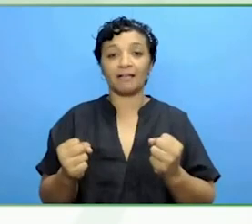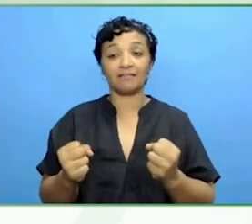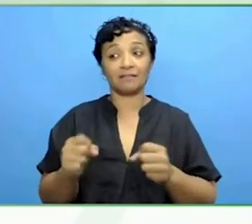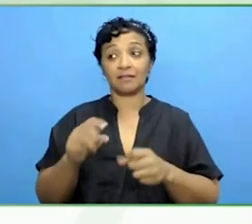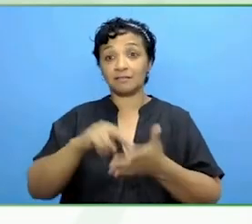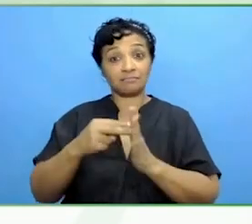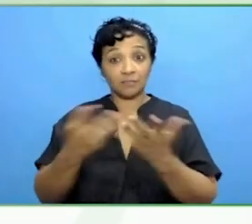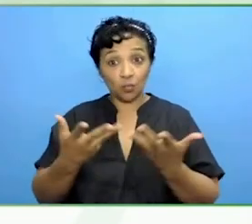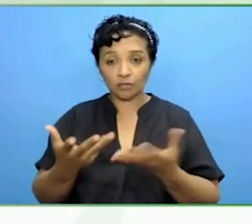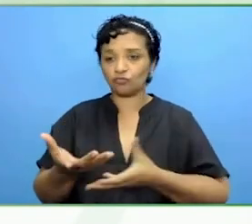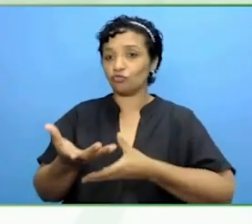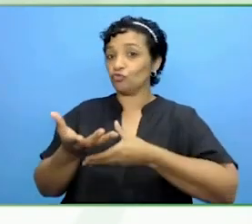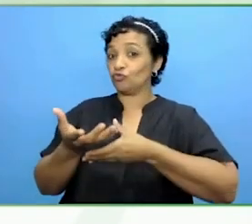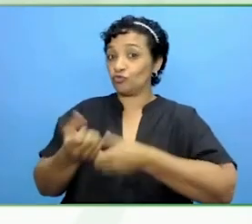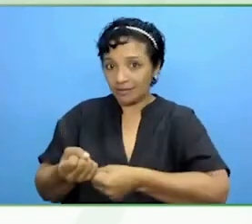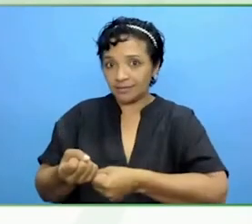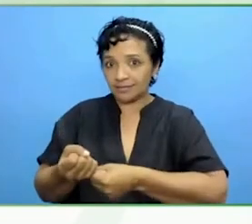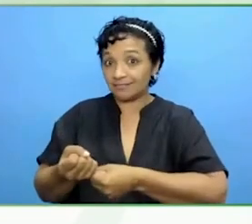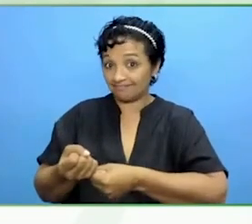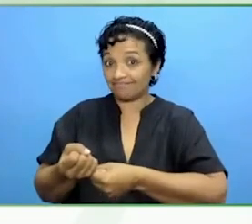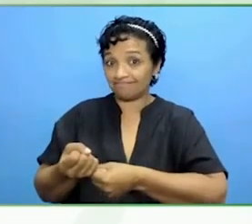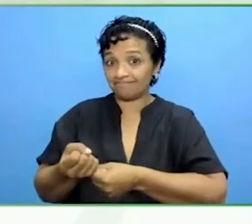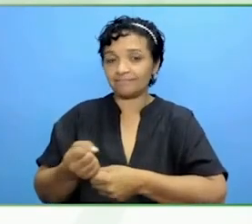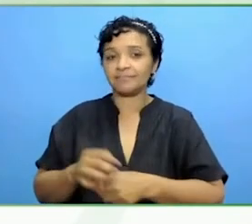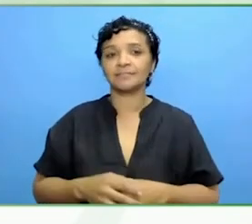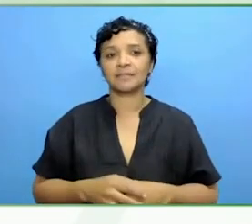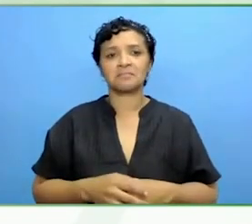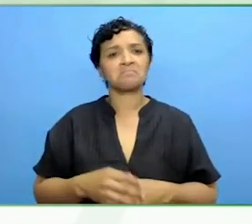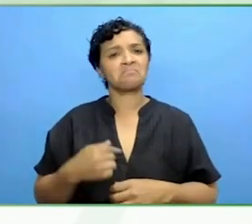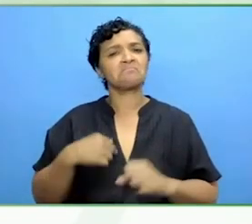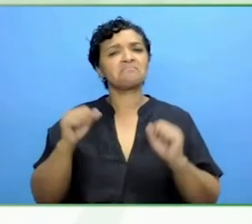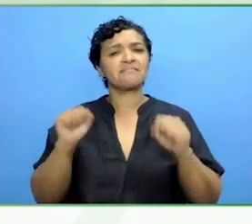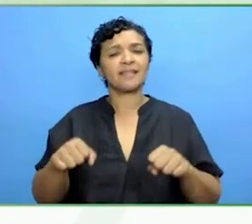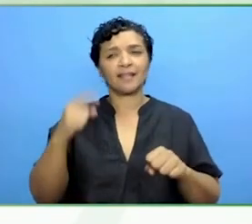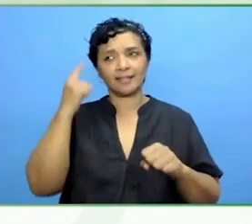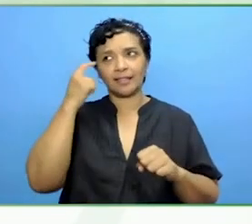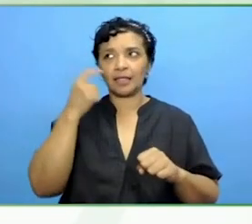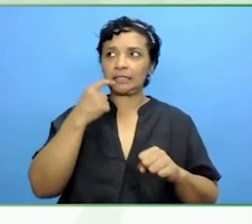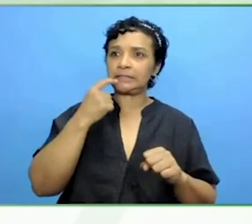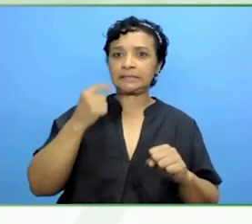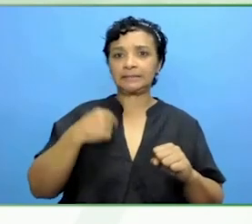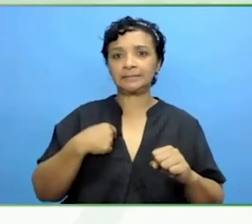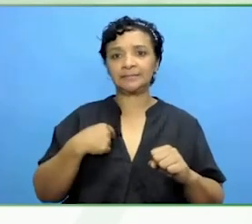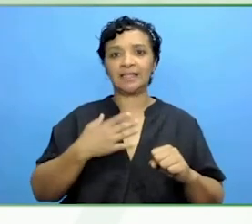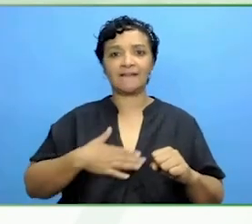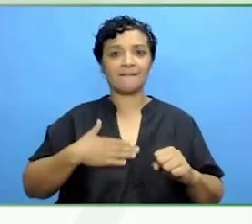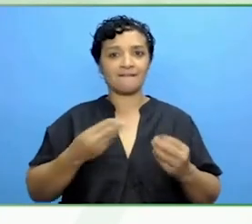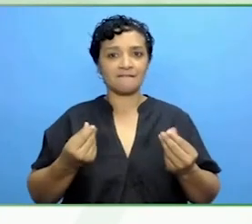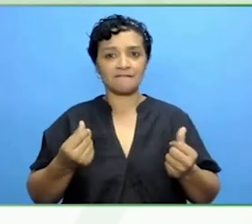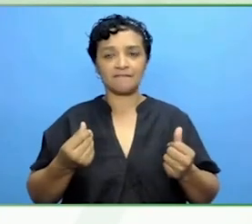I can go into any situation without fear of being alone.